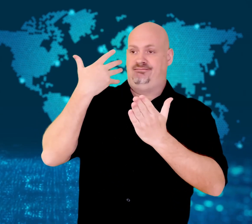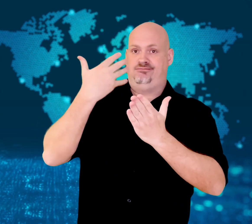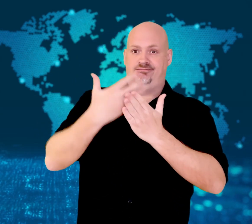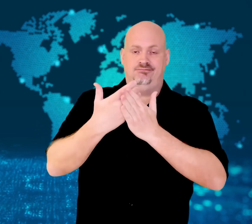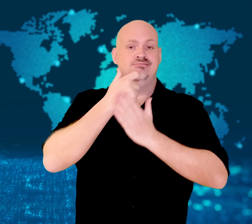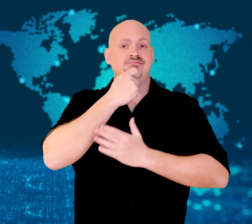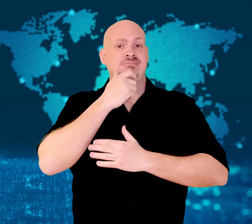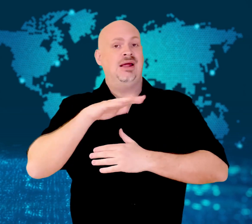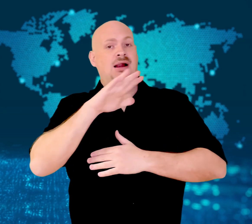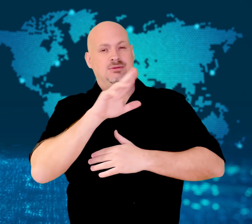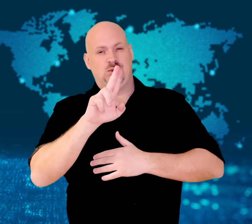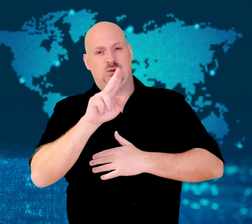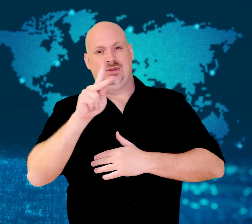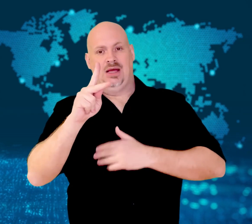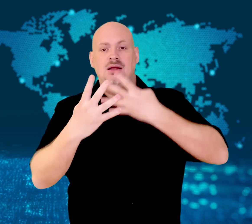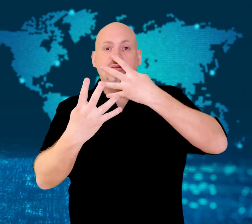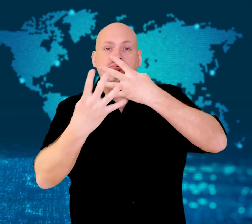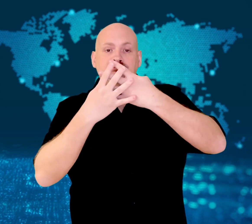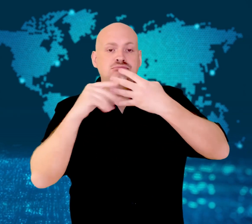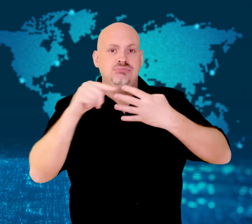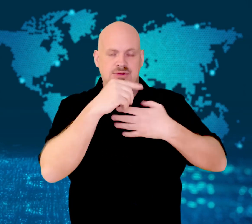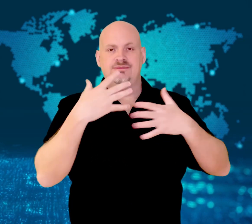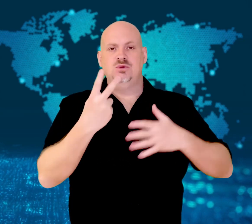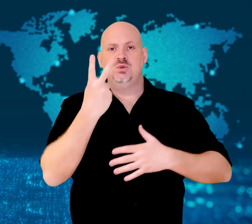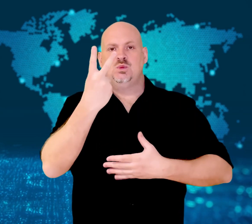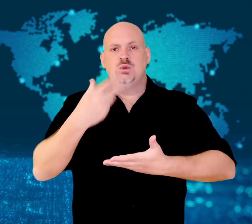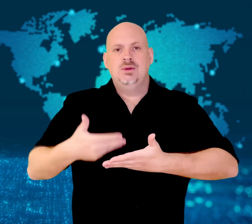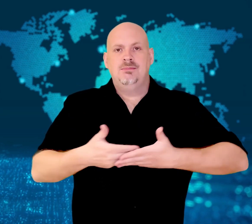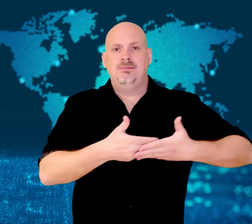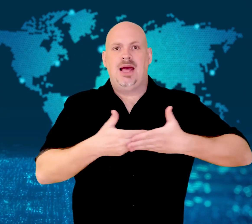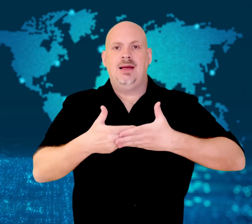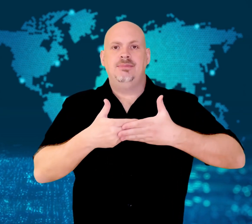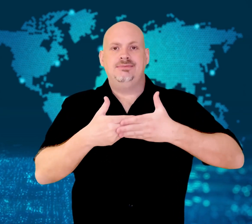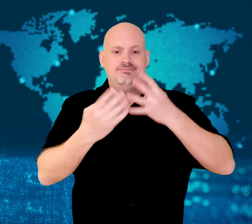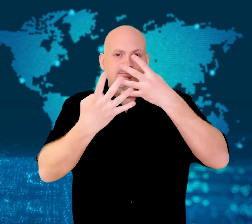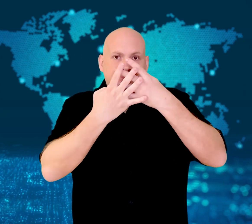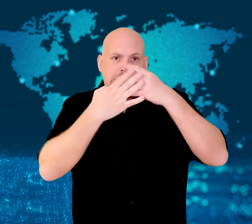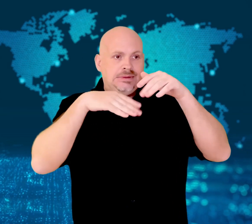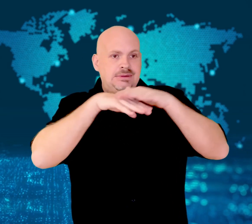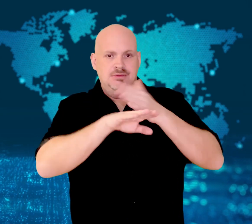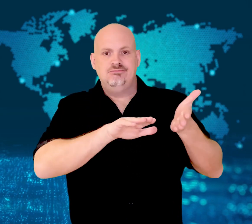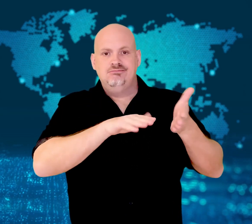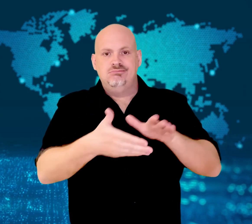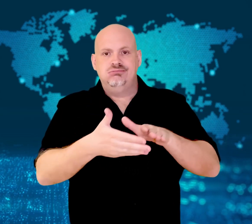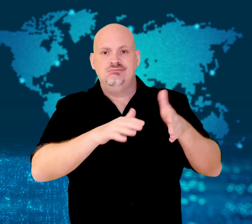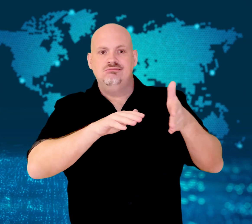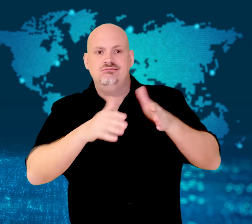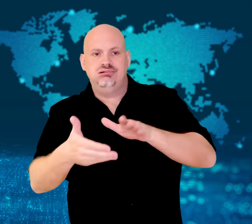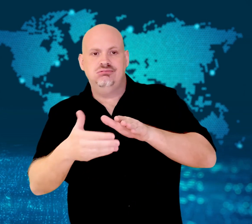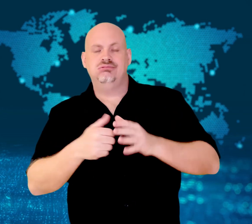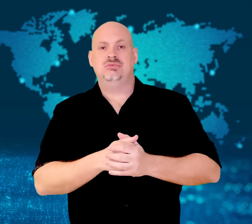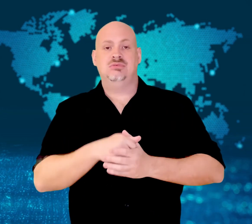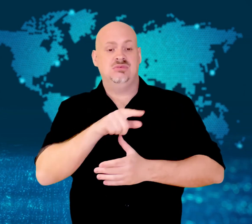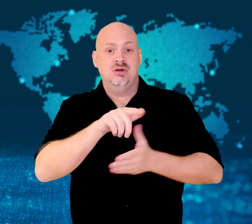The babies died when the mothers gave birth without any medical intervention.